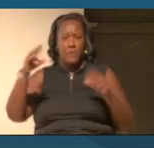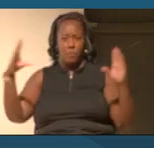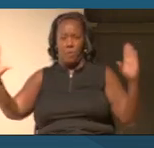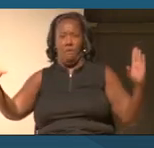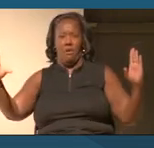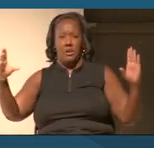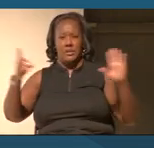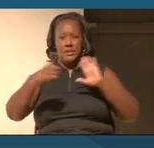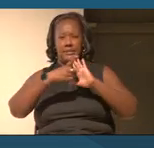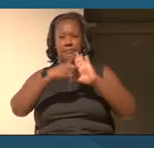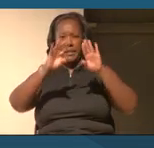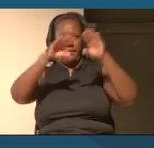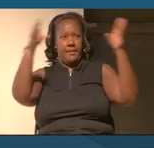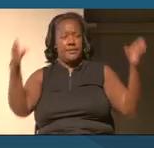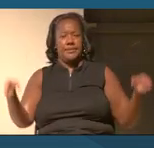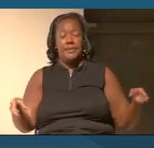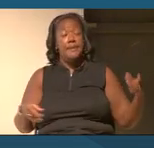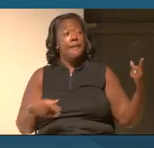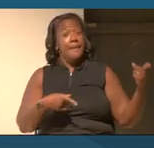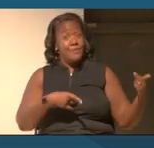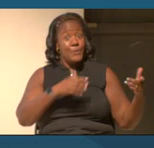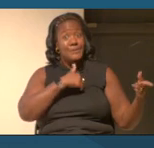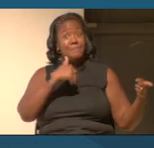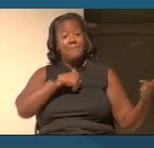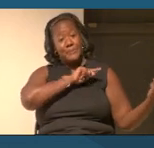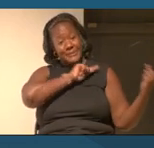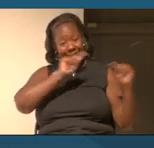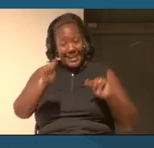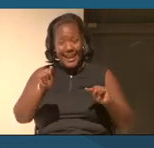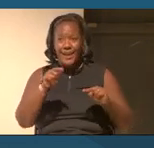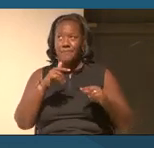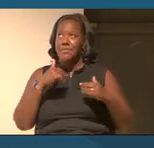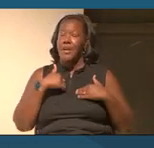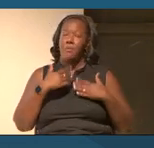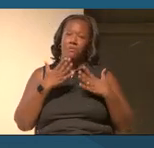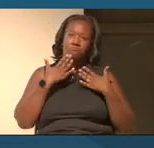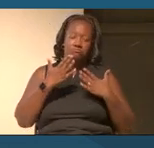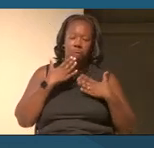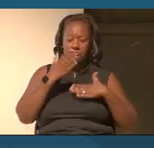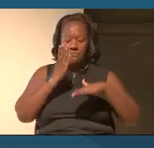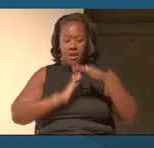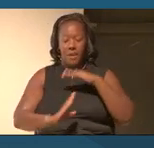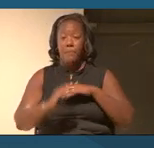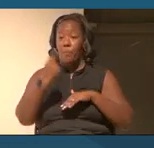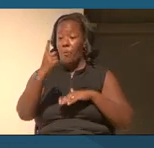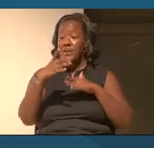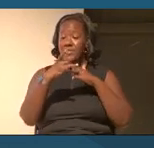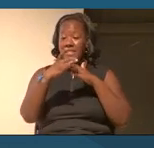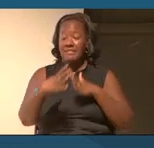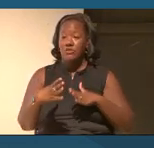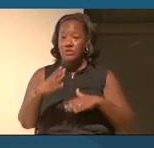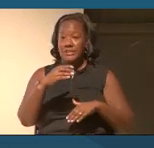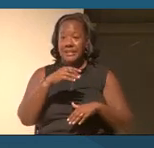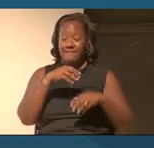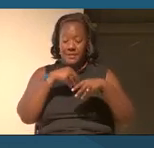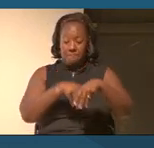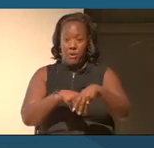And they couldn't have been more gracious and humble. One of the leaders of the march actually turned to me and said, thank you for not forgetting